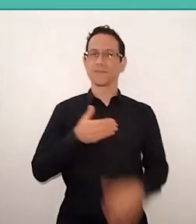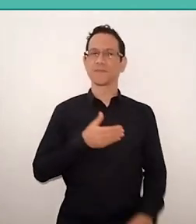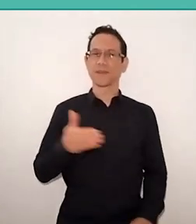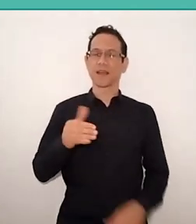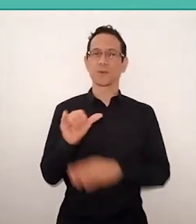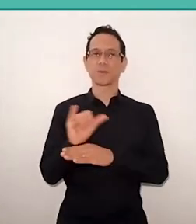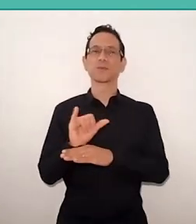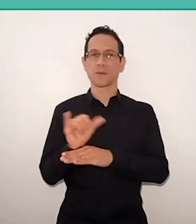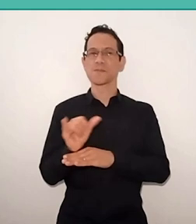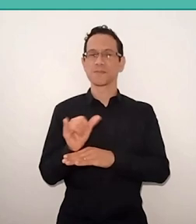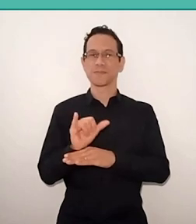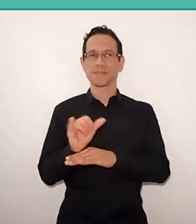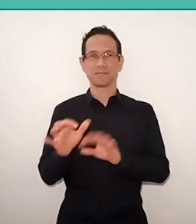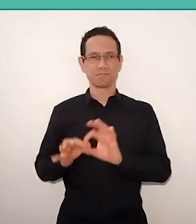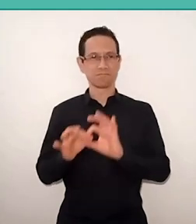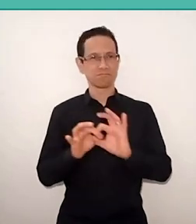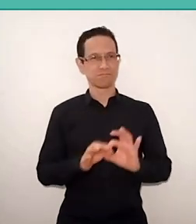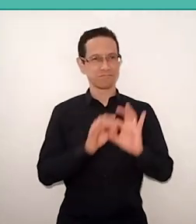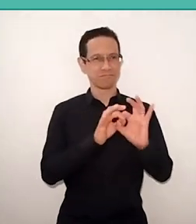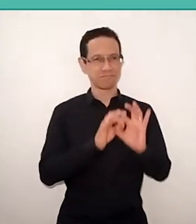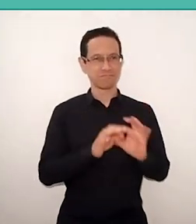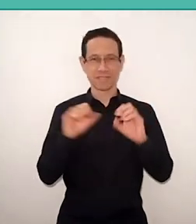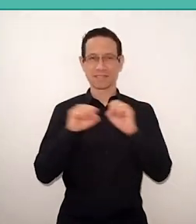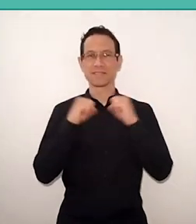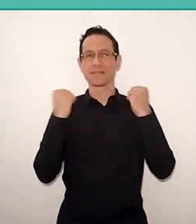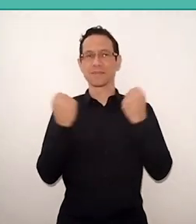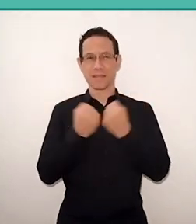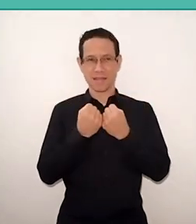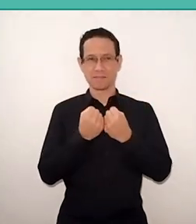of the partners of this seminar, Art, Word and Reading,